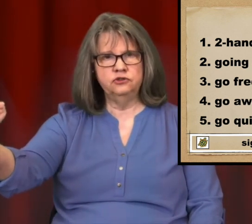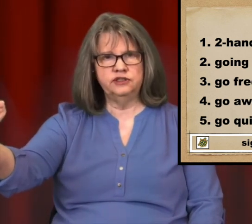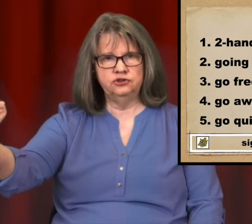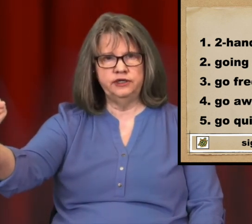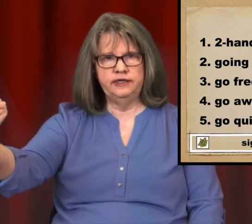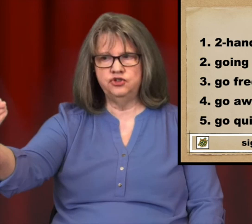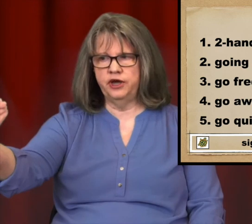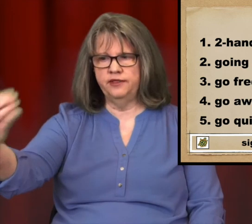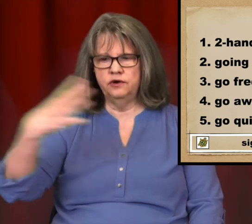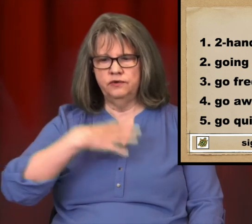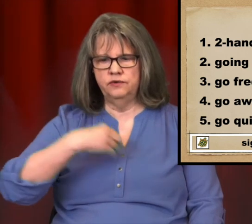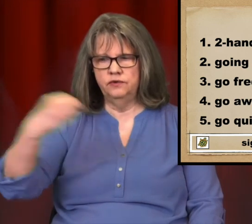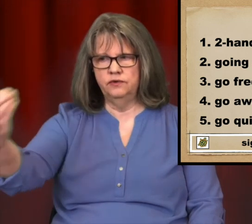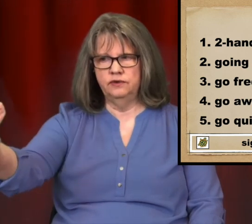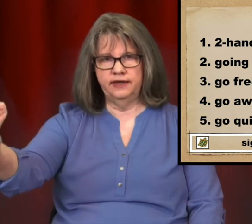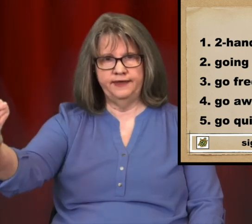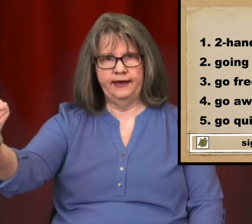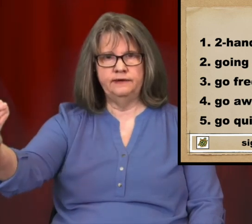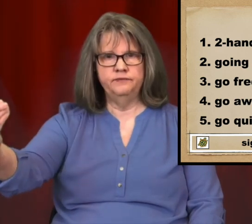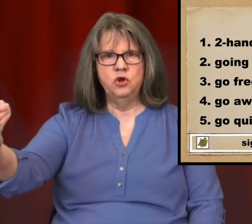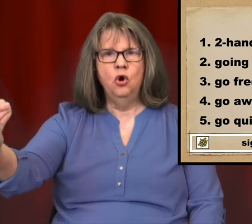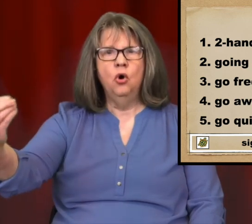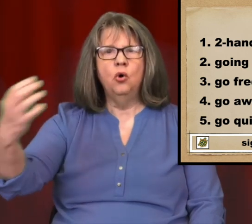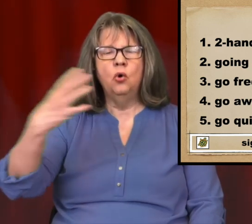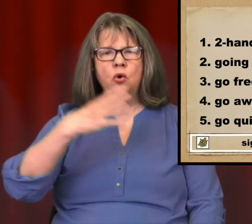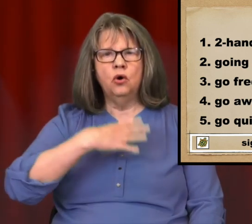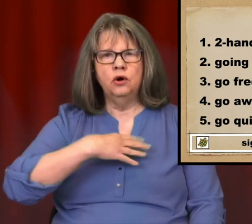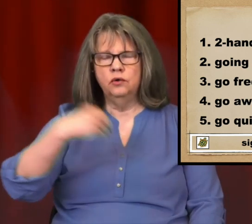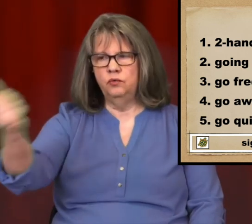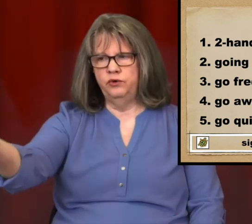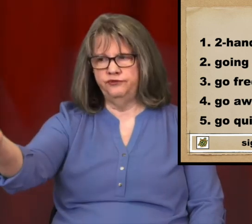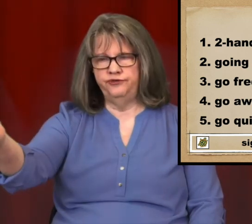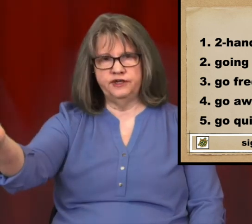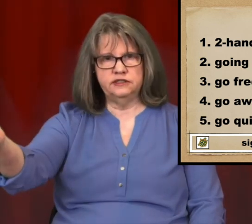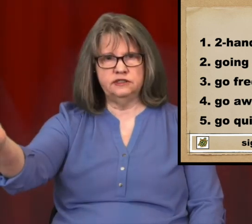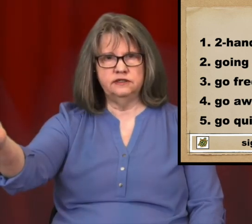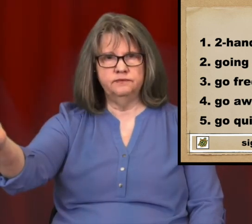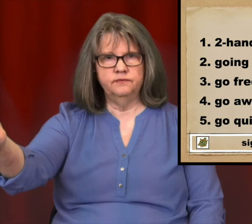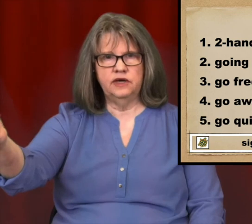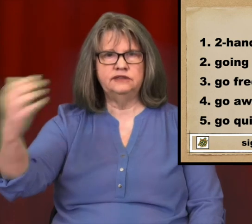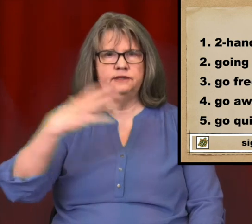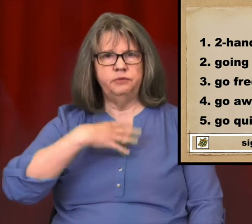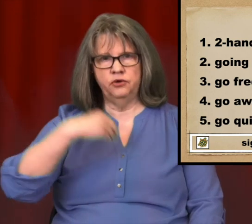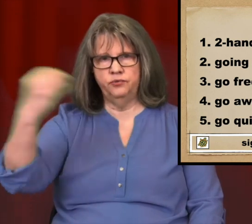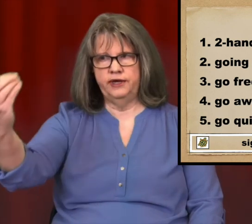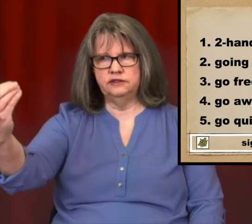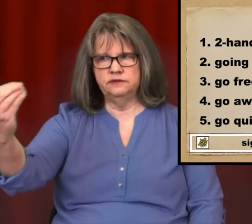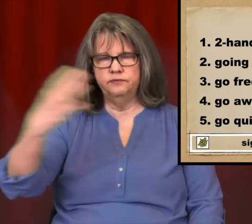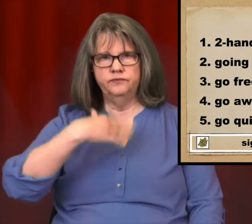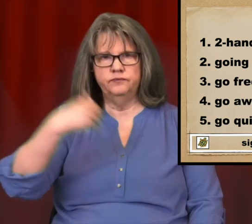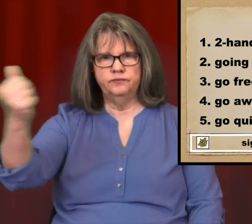touching each other, like that, or, with a fist, I see it both ways.